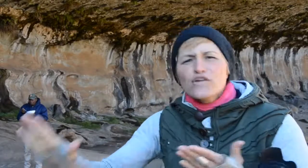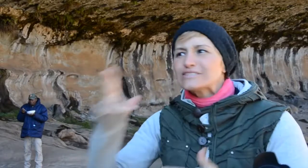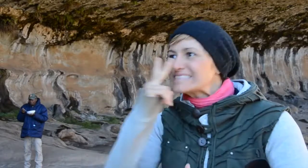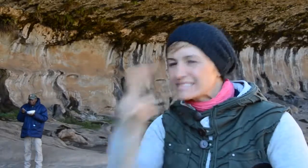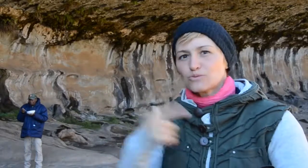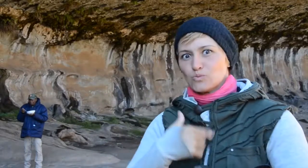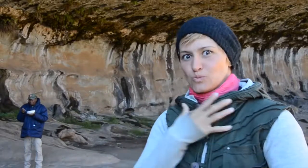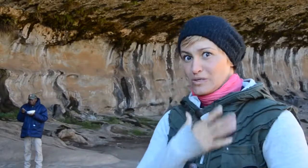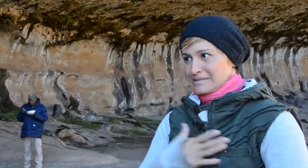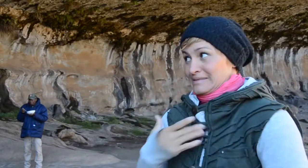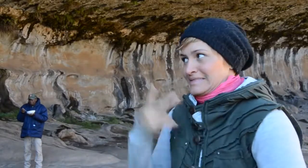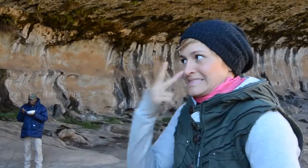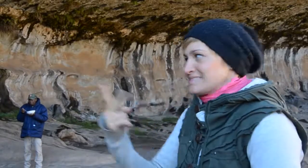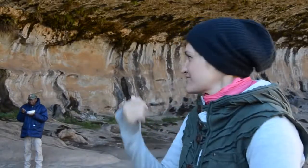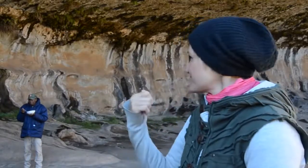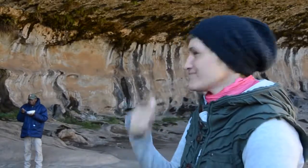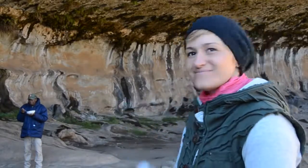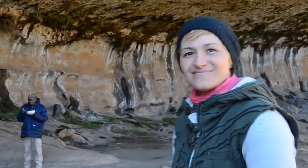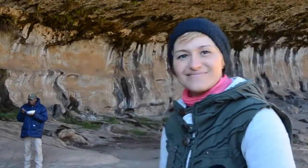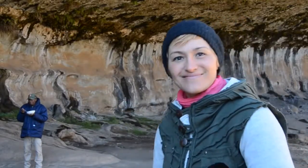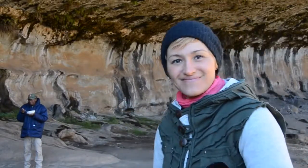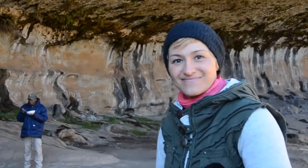I have never seen that kind of thing so here I am.